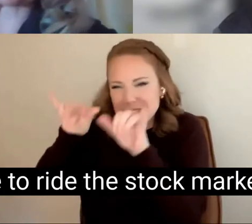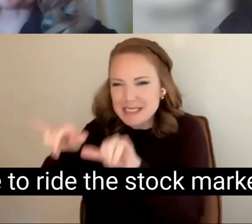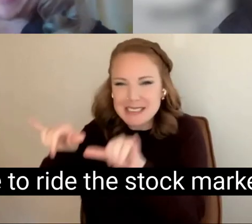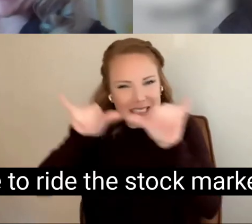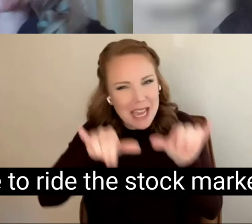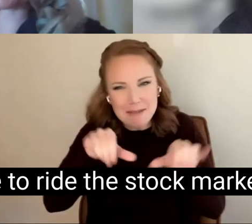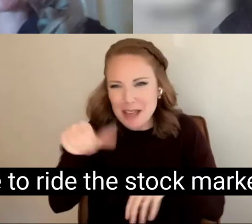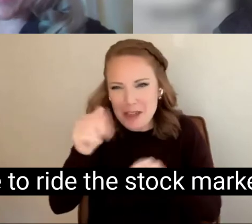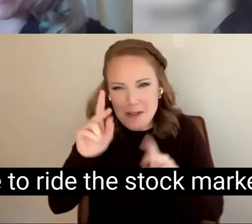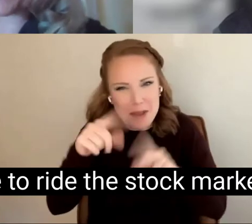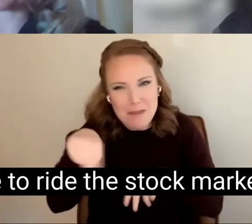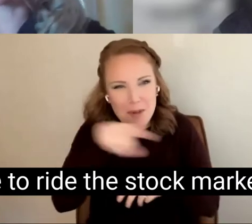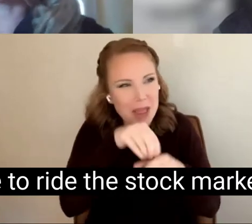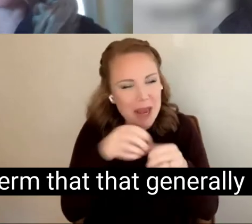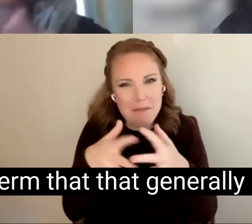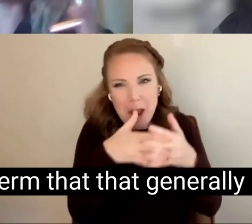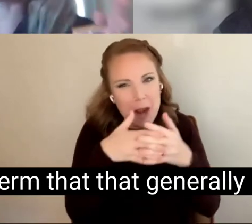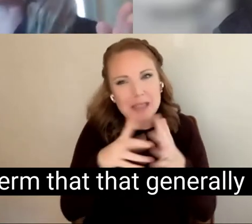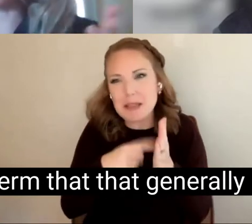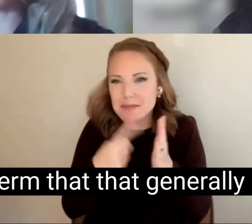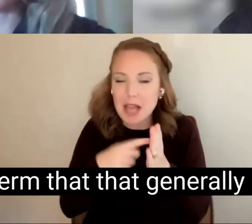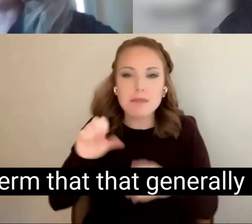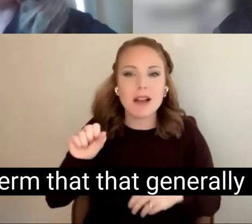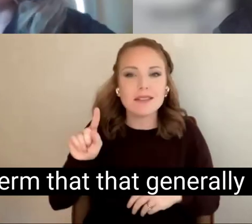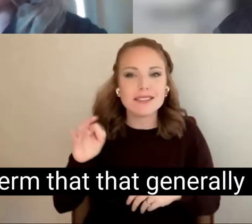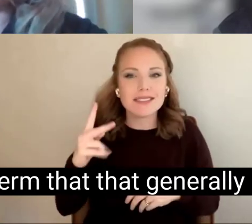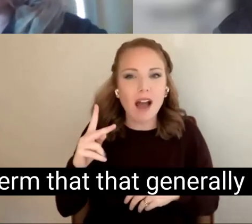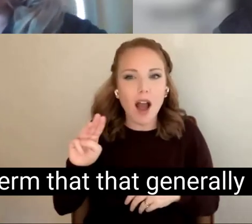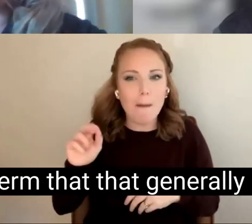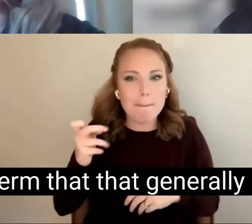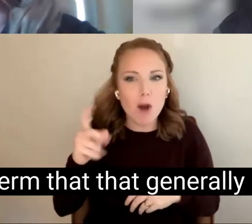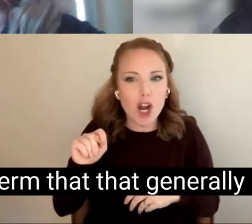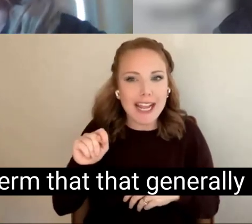have to ride the stock market and longer-term that that generally pans out.